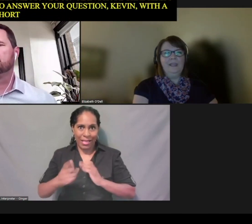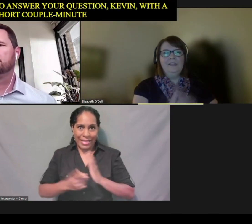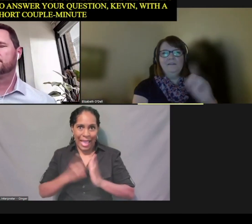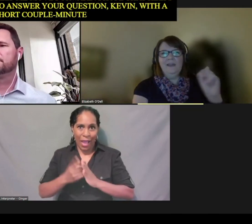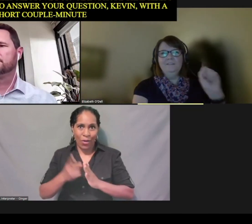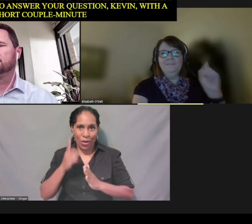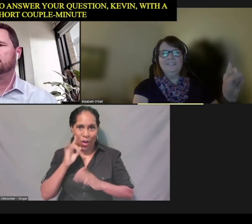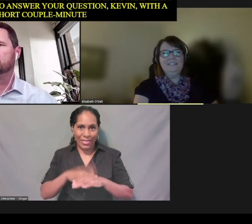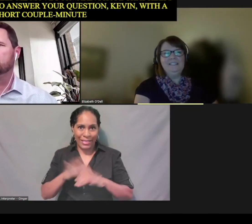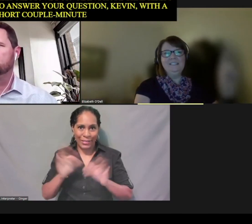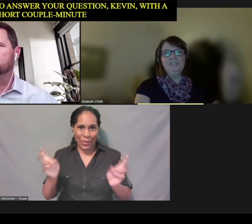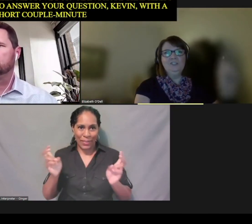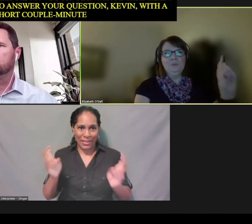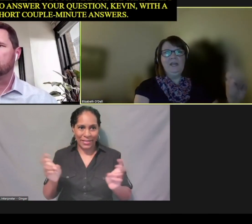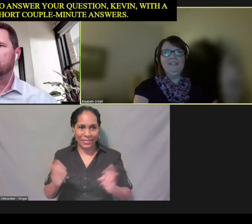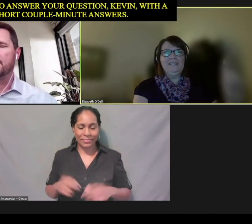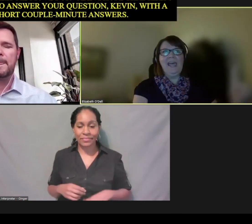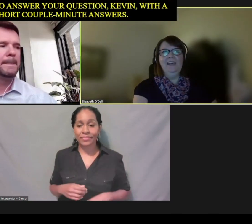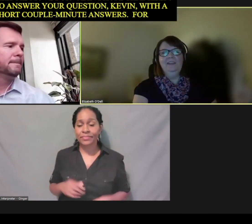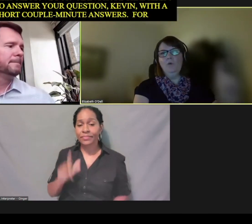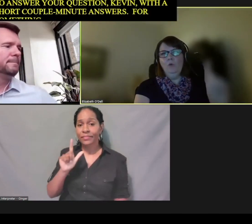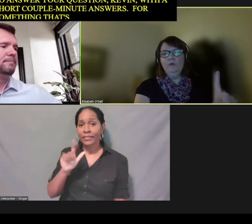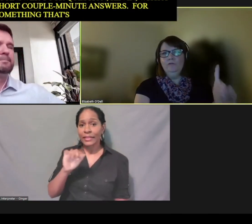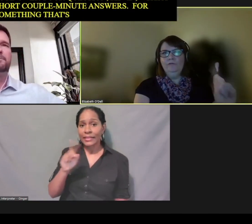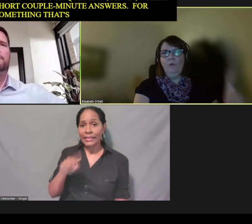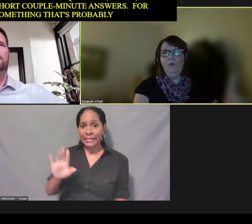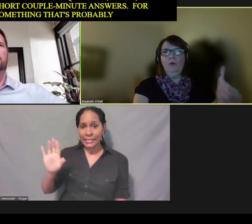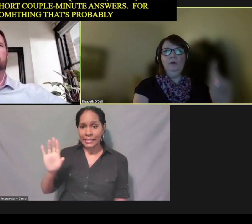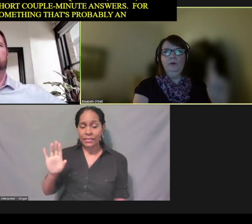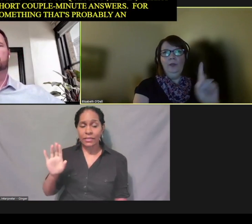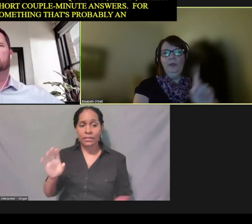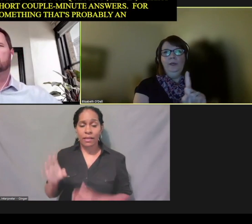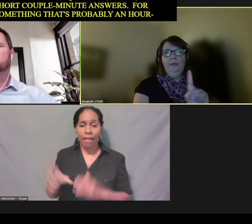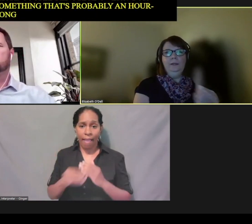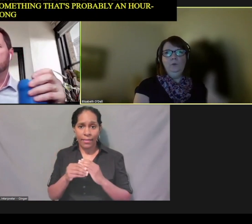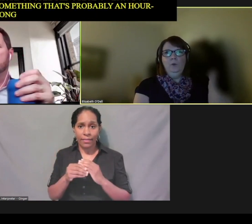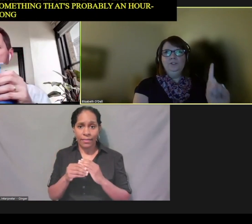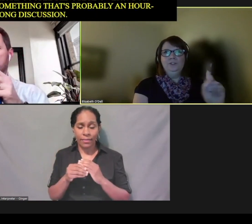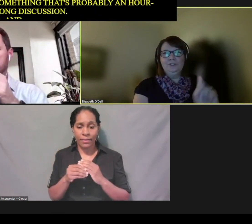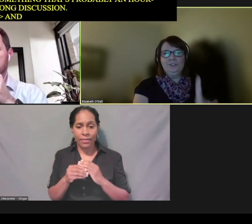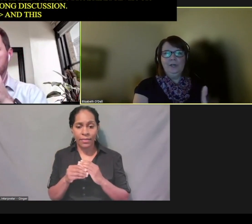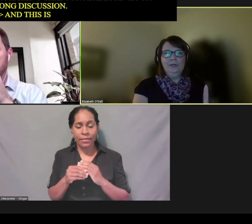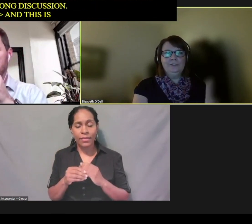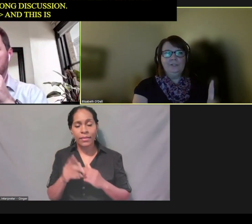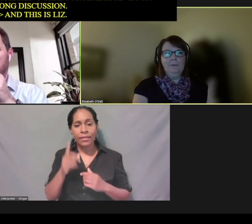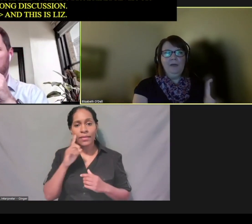And this is Liz, I just would like to add, in order for anyone to discuss